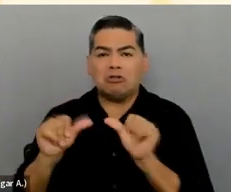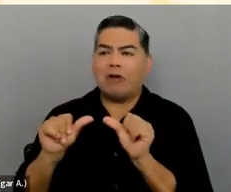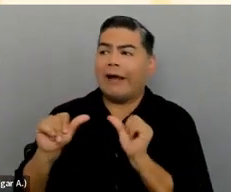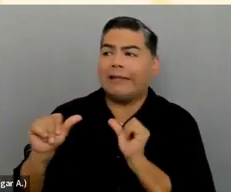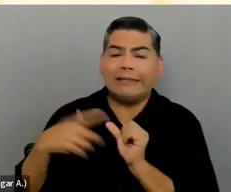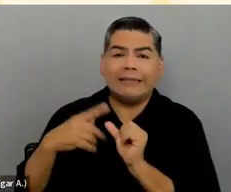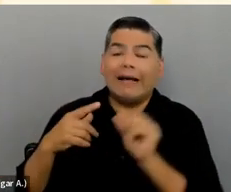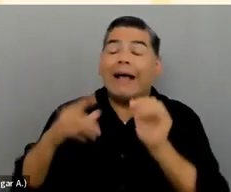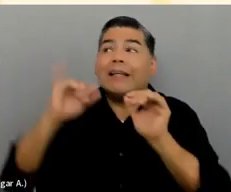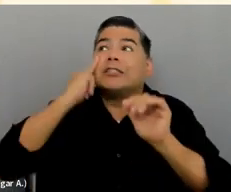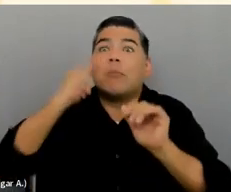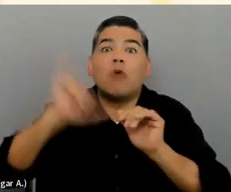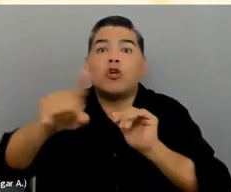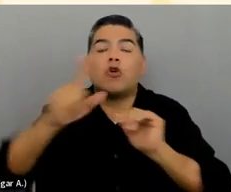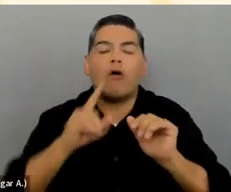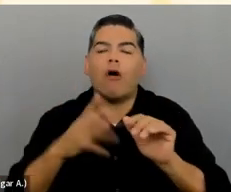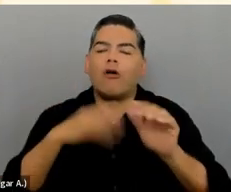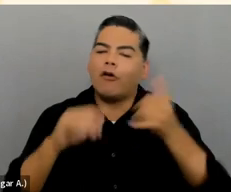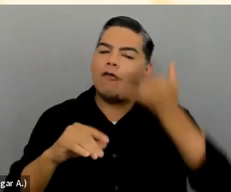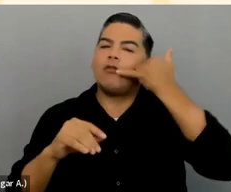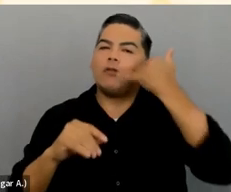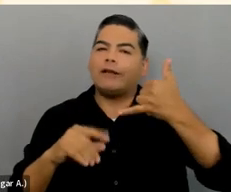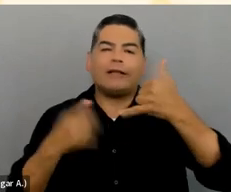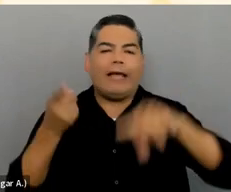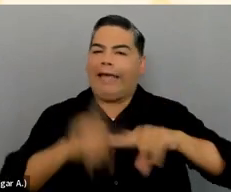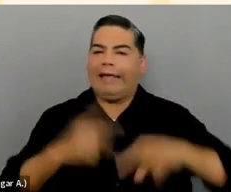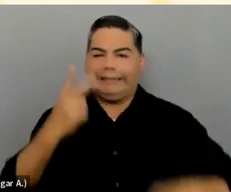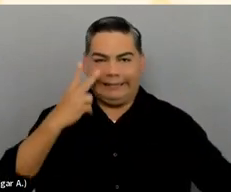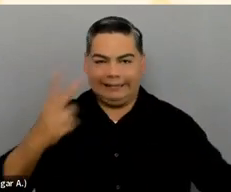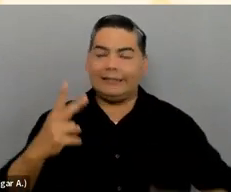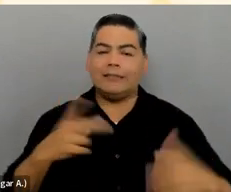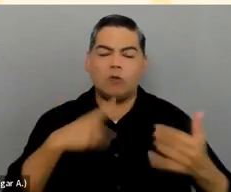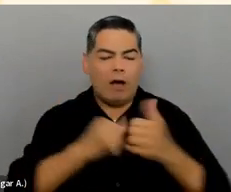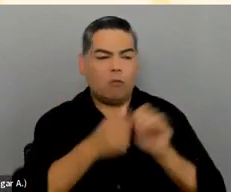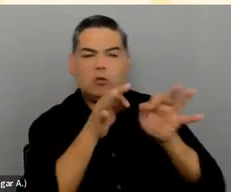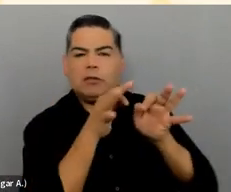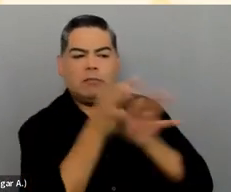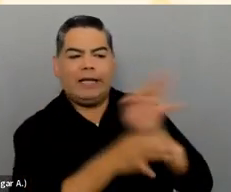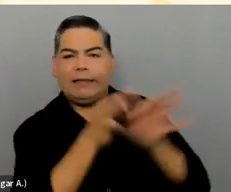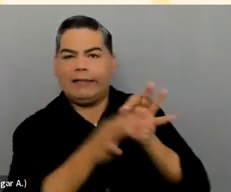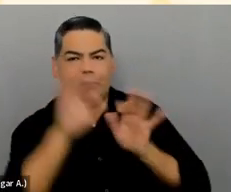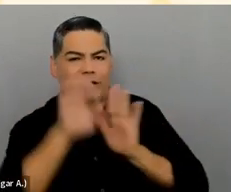to your friend. So if you can describe it in a couple of sentences, then you're probably good.